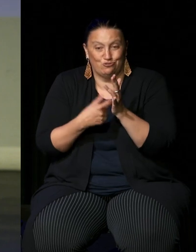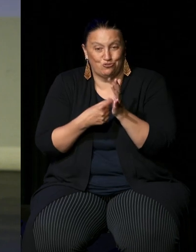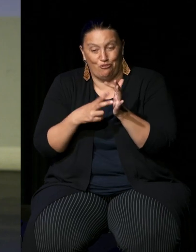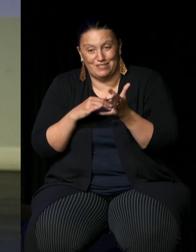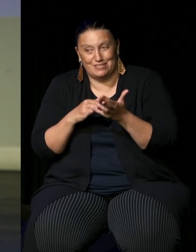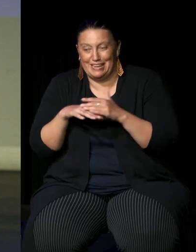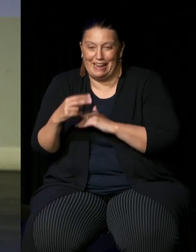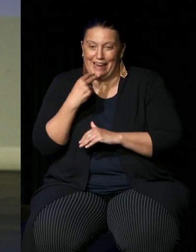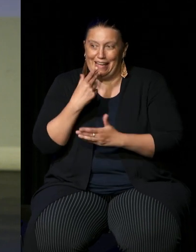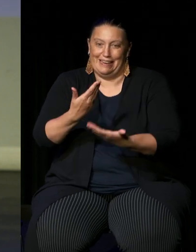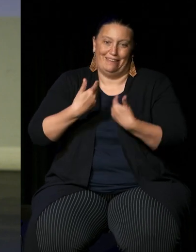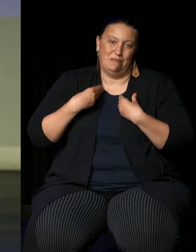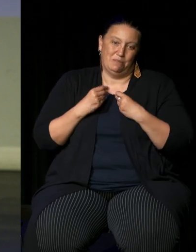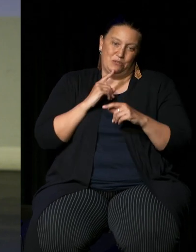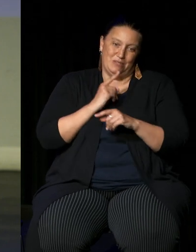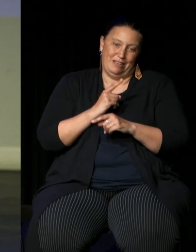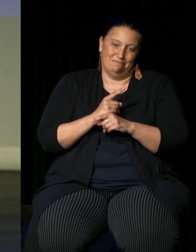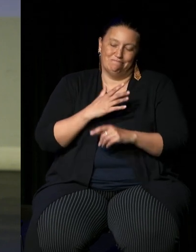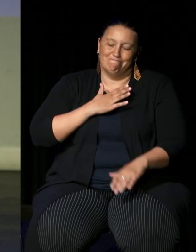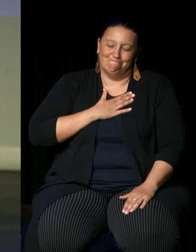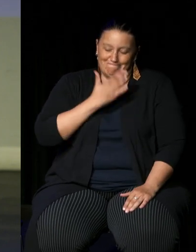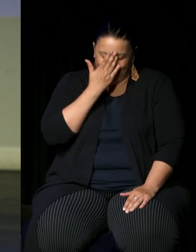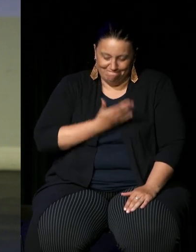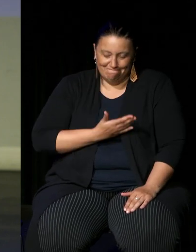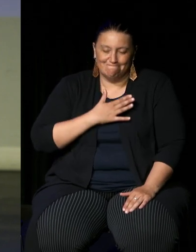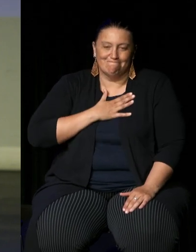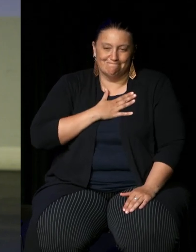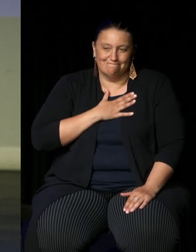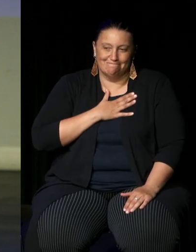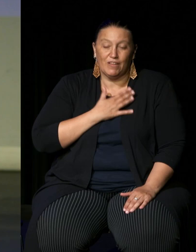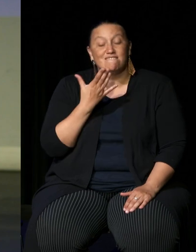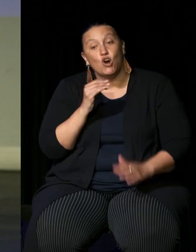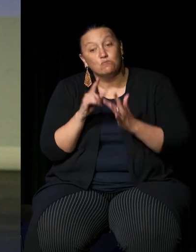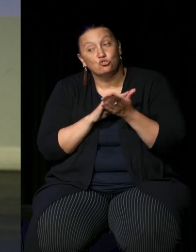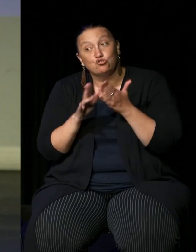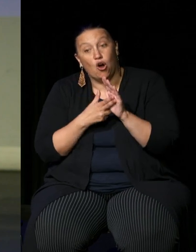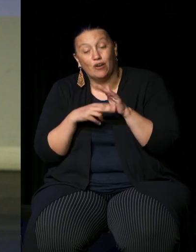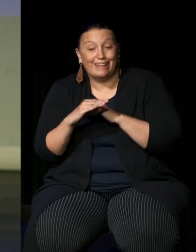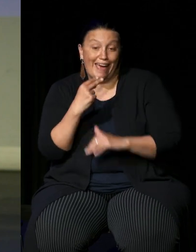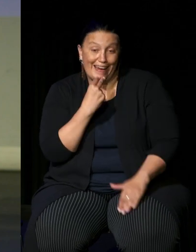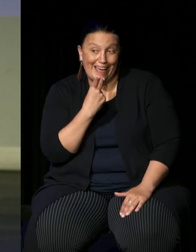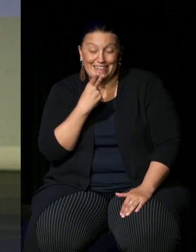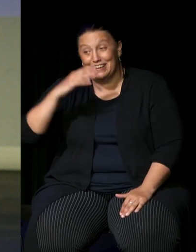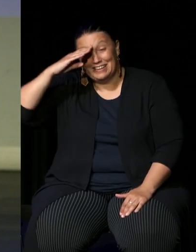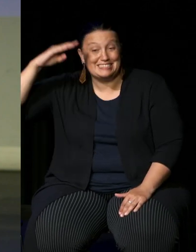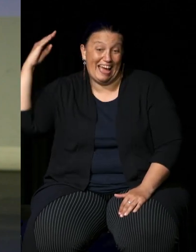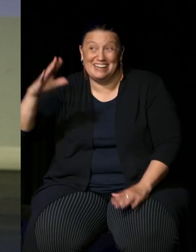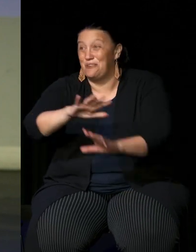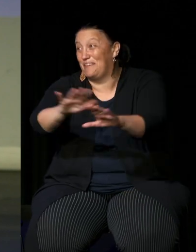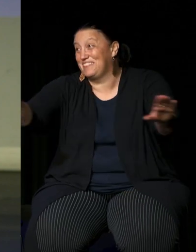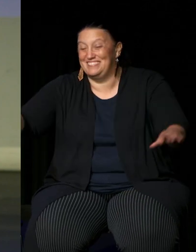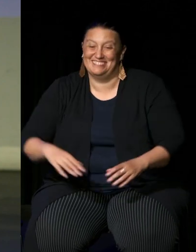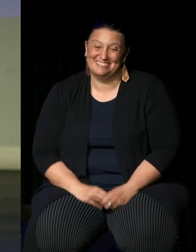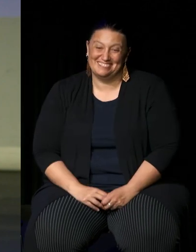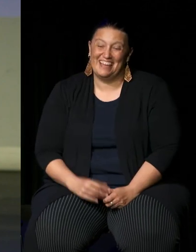gave me something to say so from John in Adelaide g'day and thank you for listening